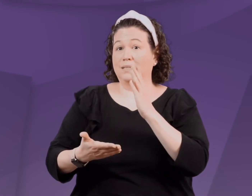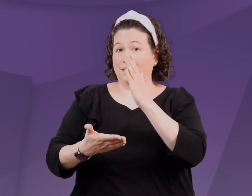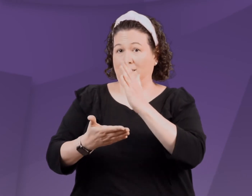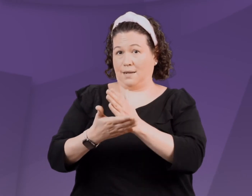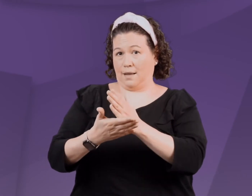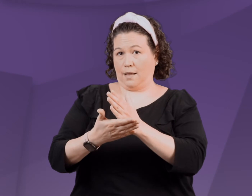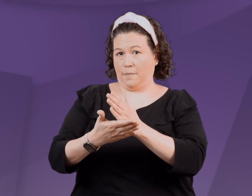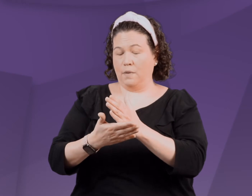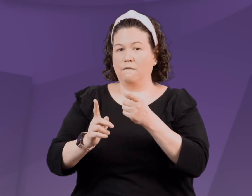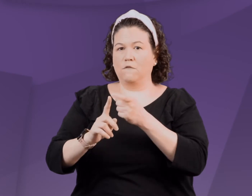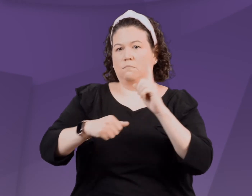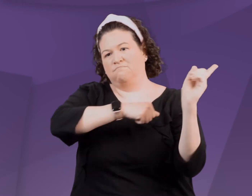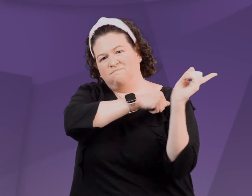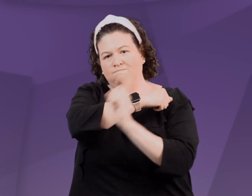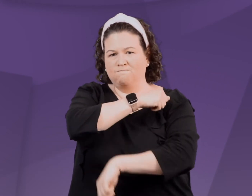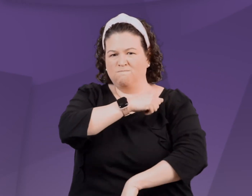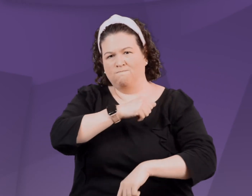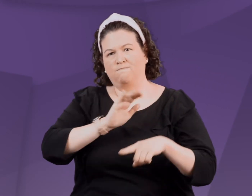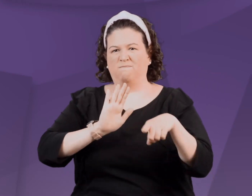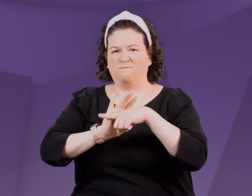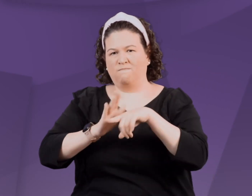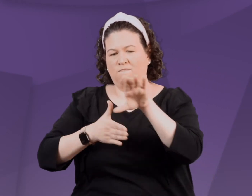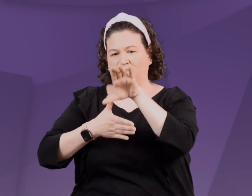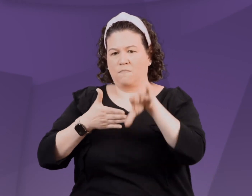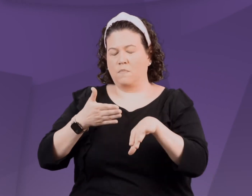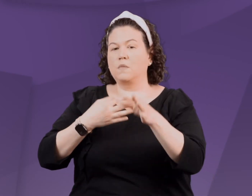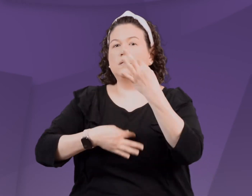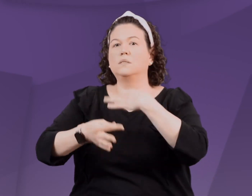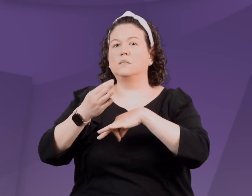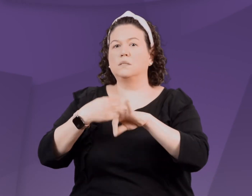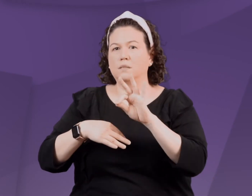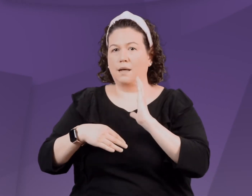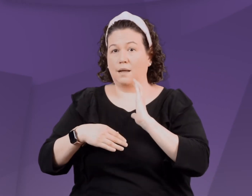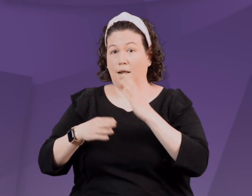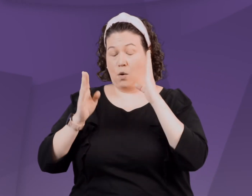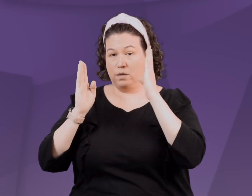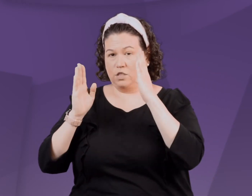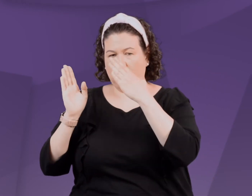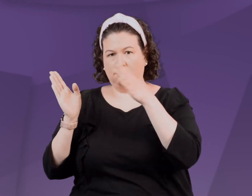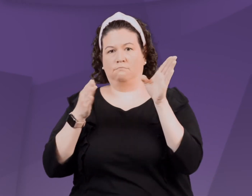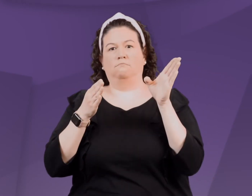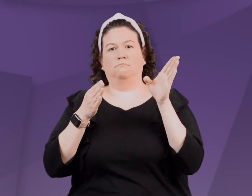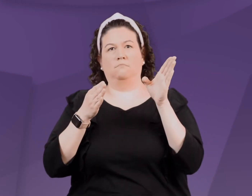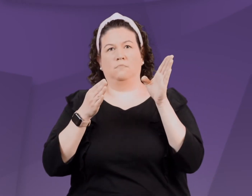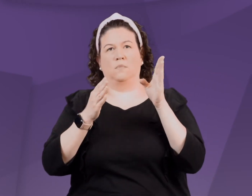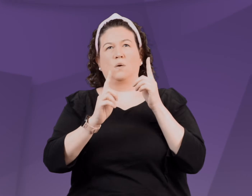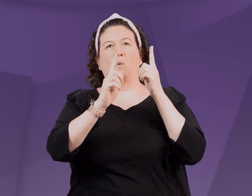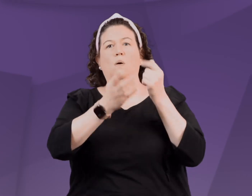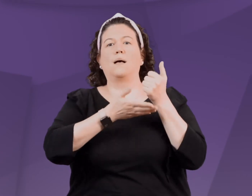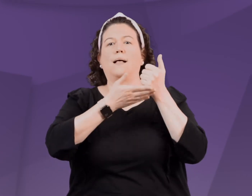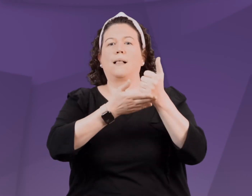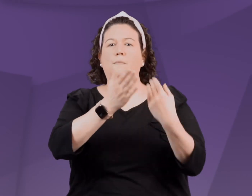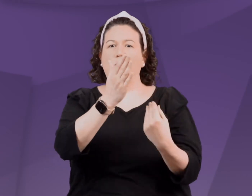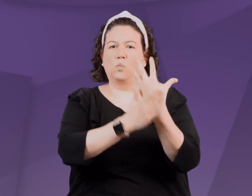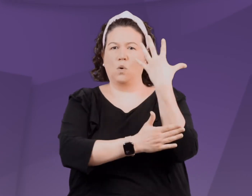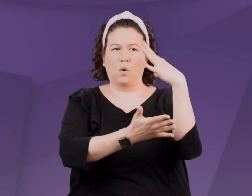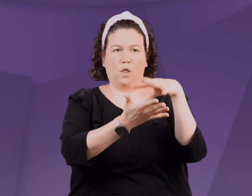It helps us to refrain from a consequence that is aimed at punishing our child